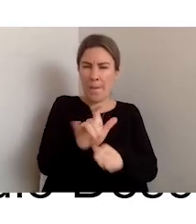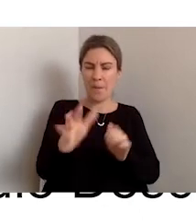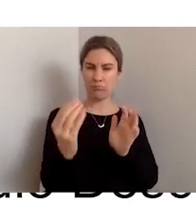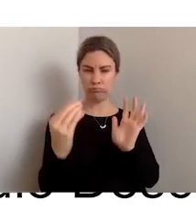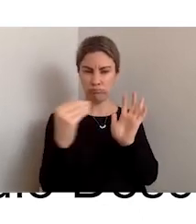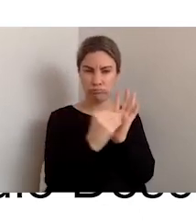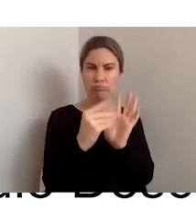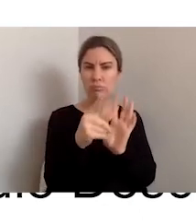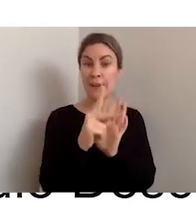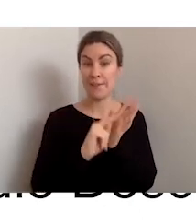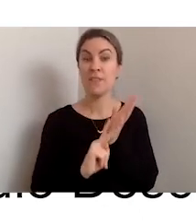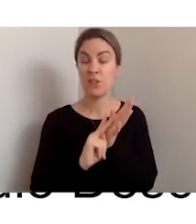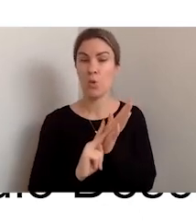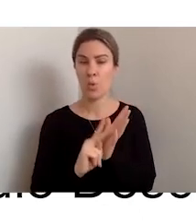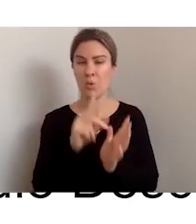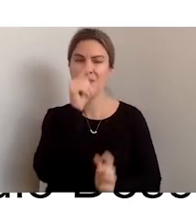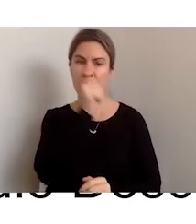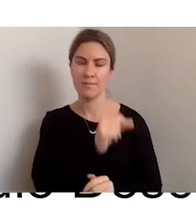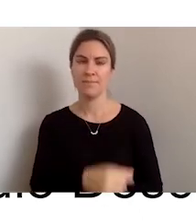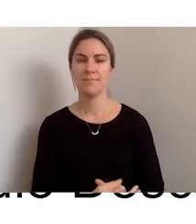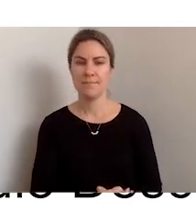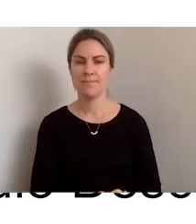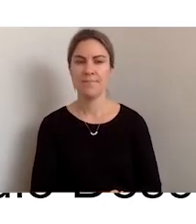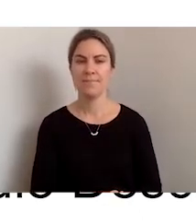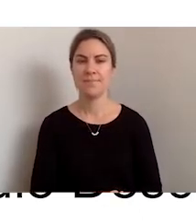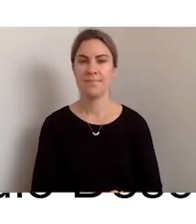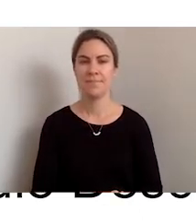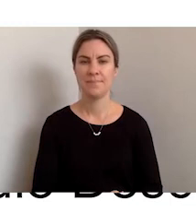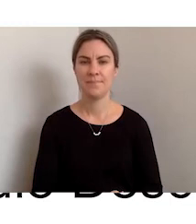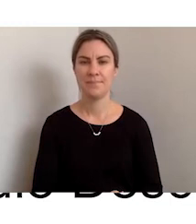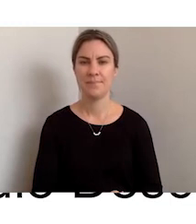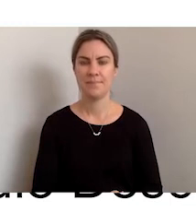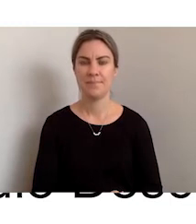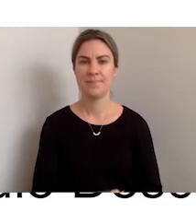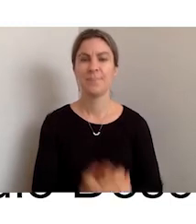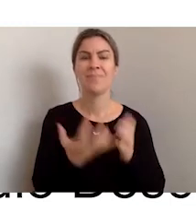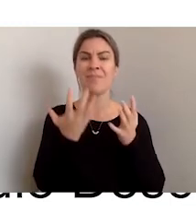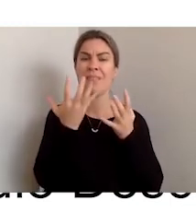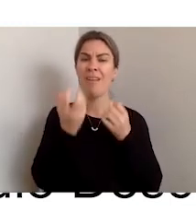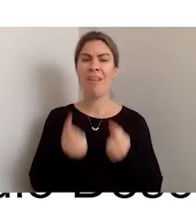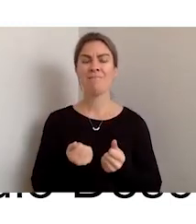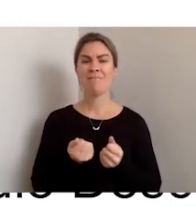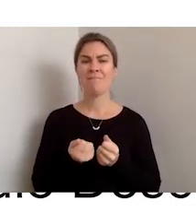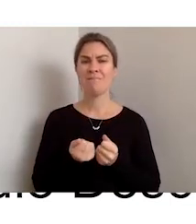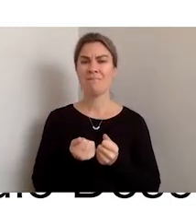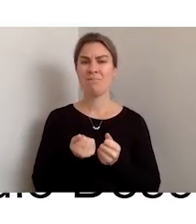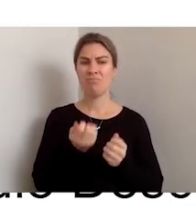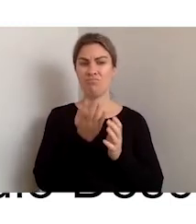There are a number of different technologies around that